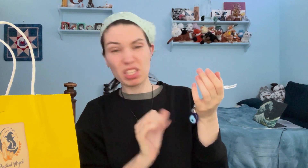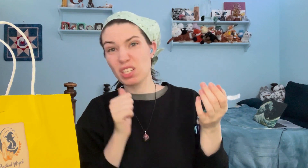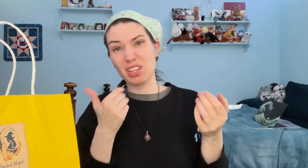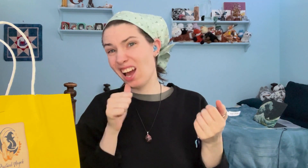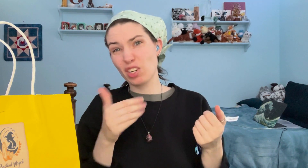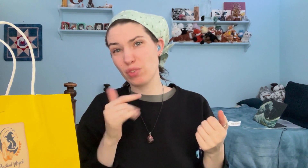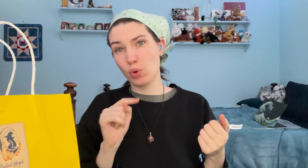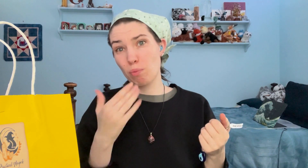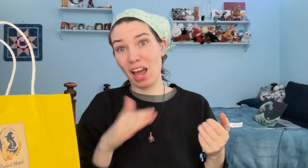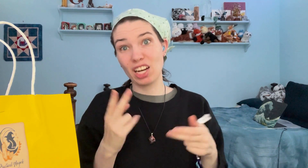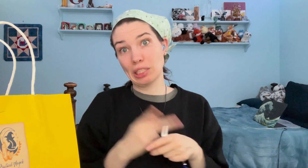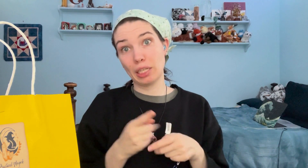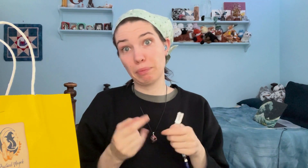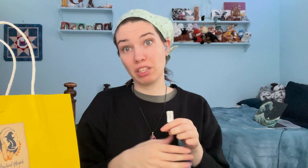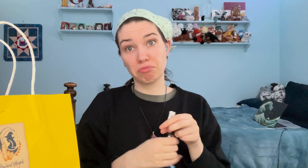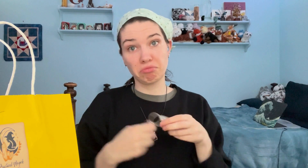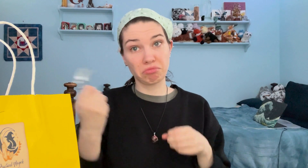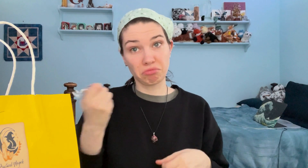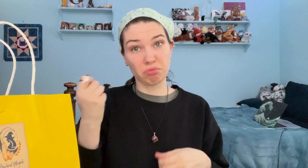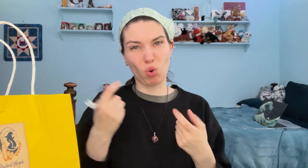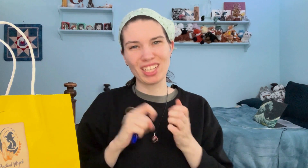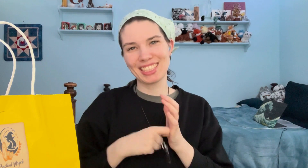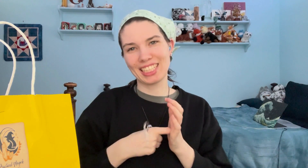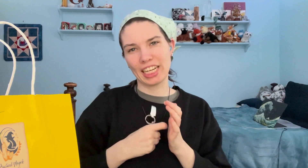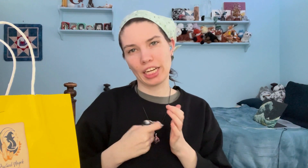It won't be too bad to keep it for the keys